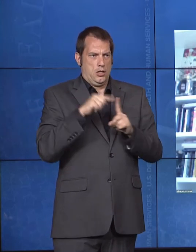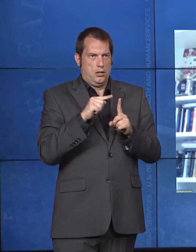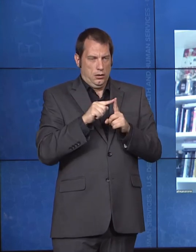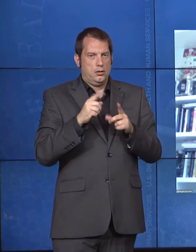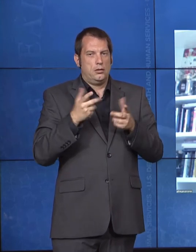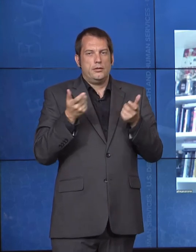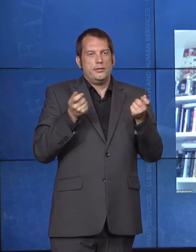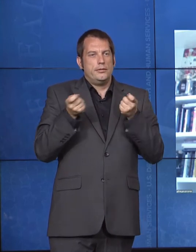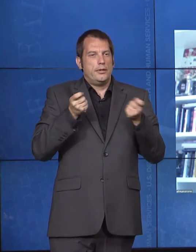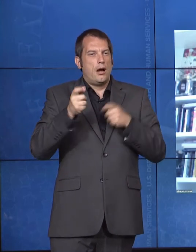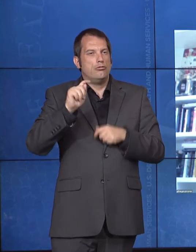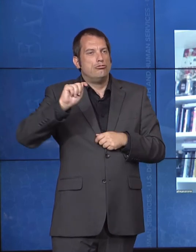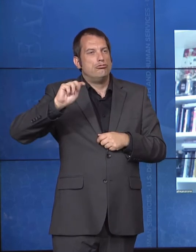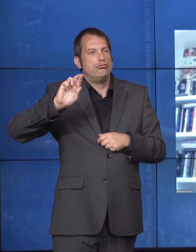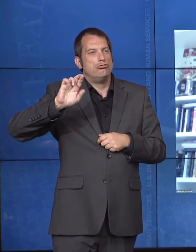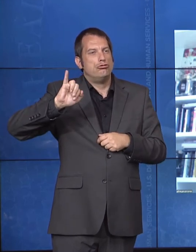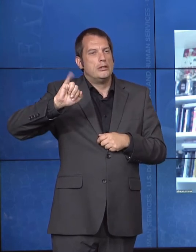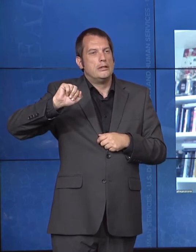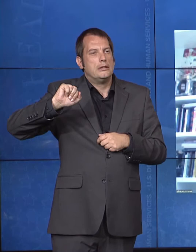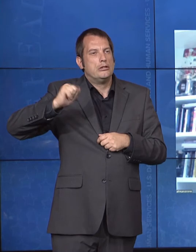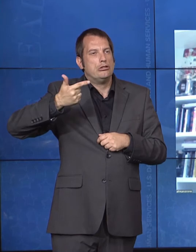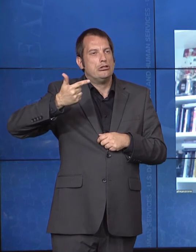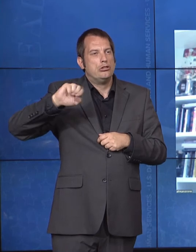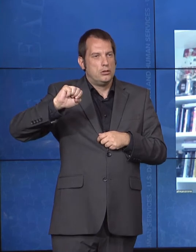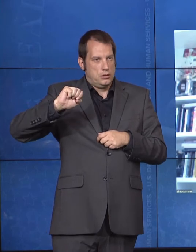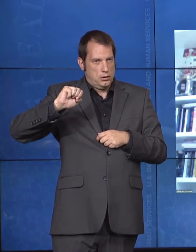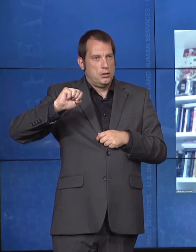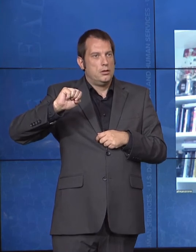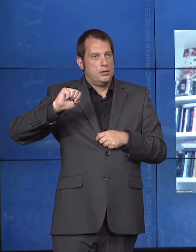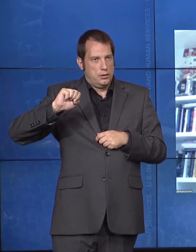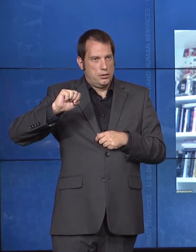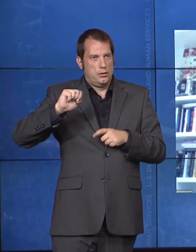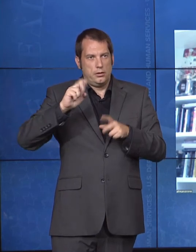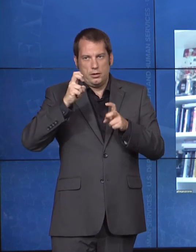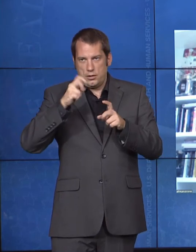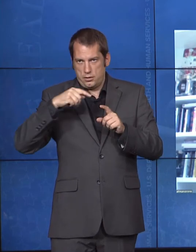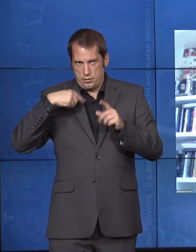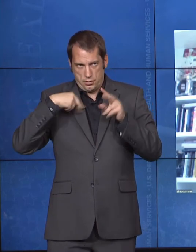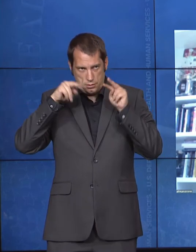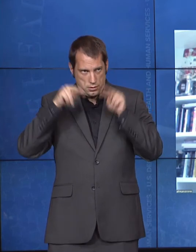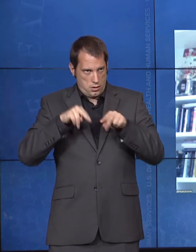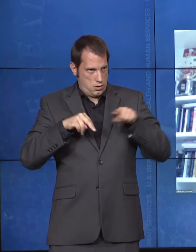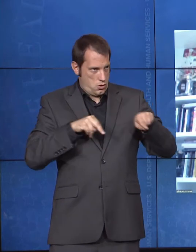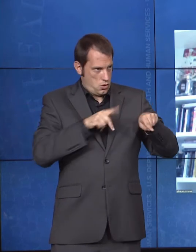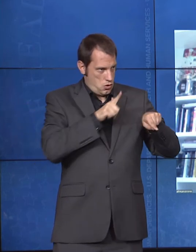And we received several complaints with respect to plans from other -- from some states, including